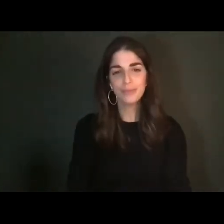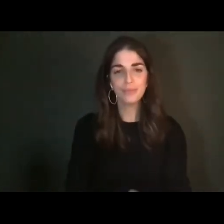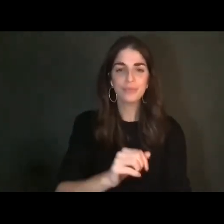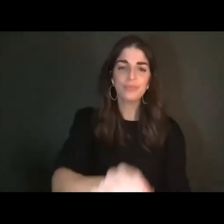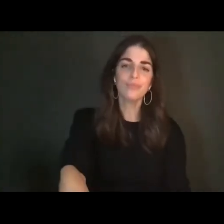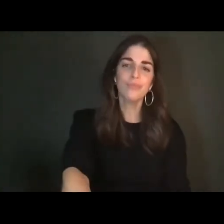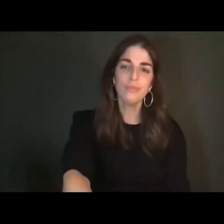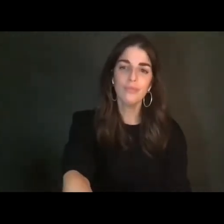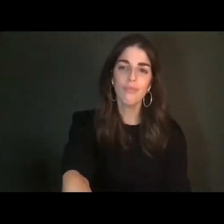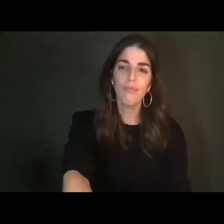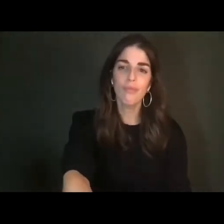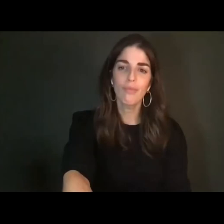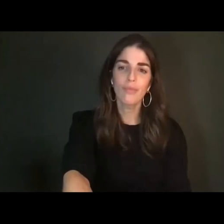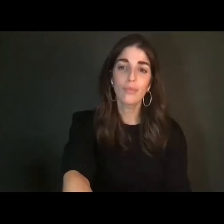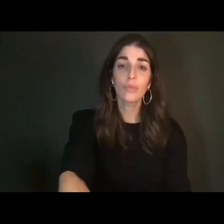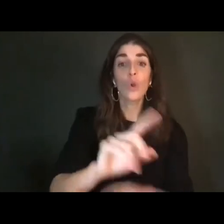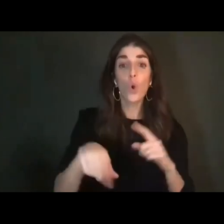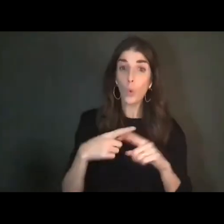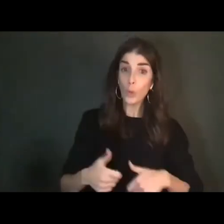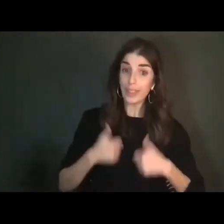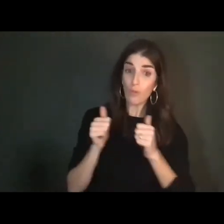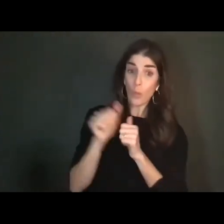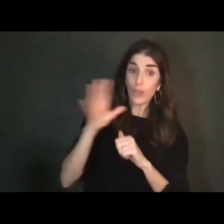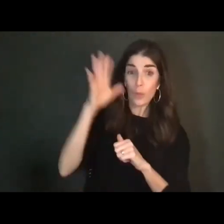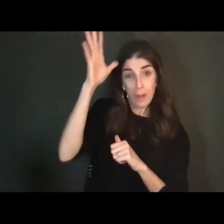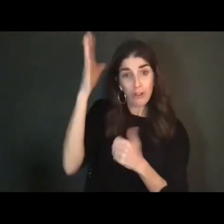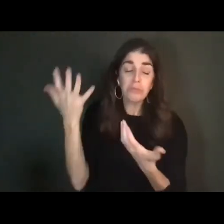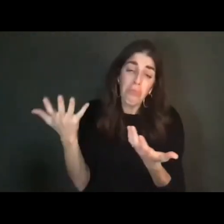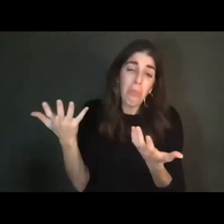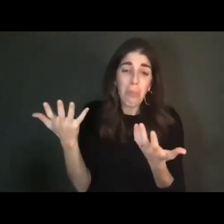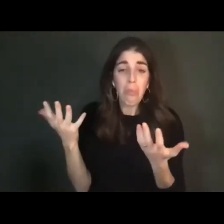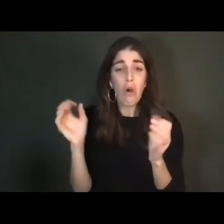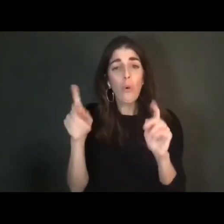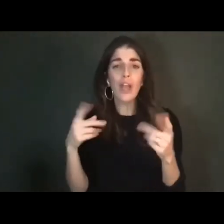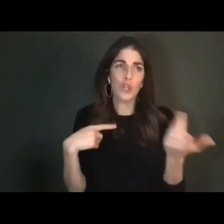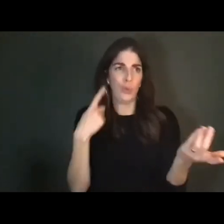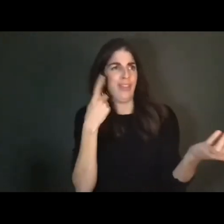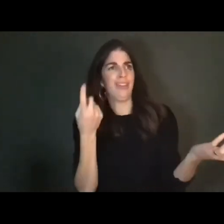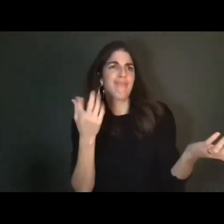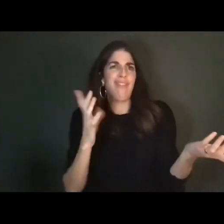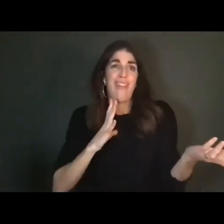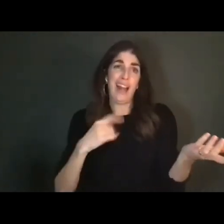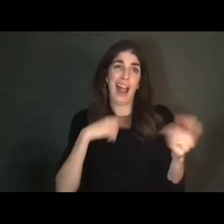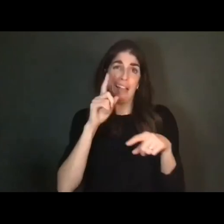with your parents -- it's one thing. You think, "Geez, where would I go?" You know. Parents